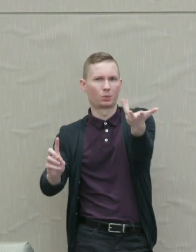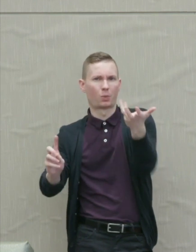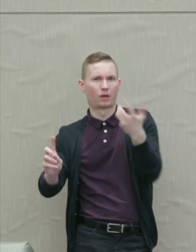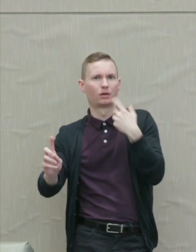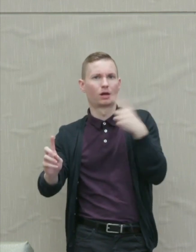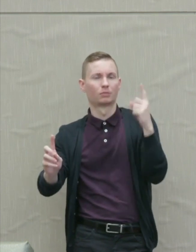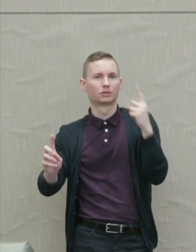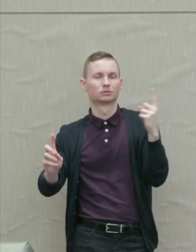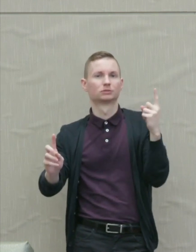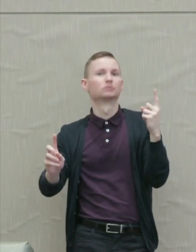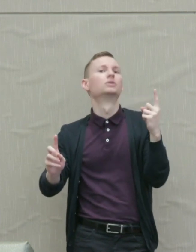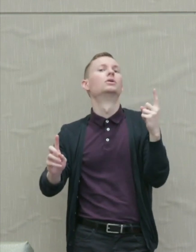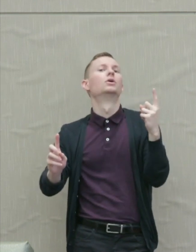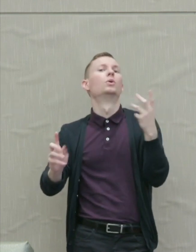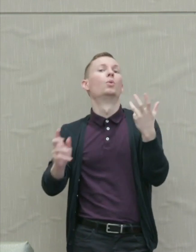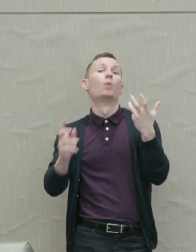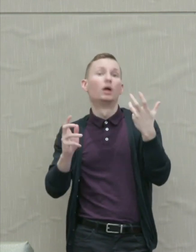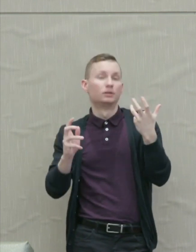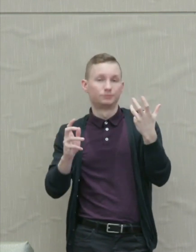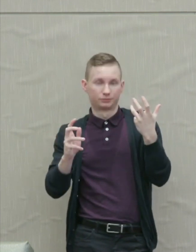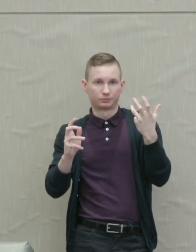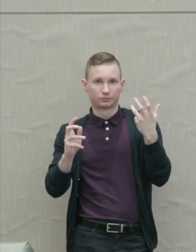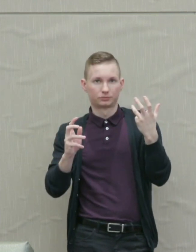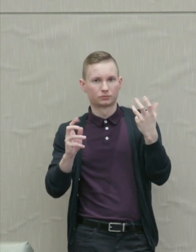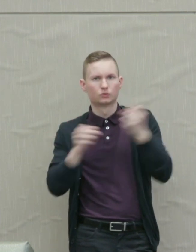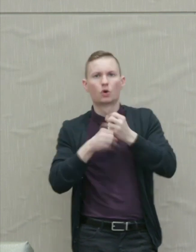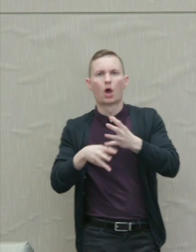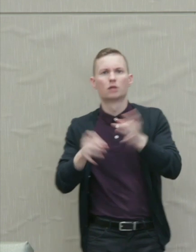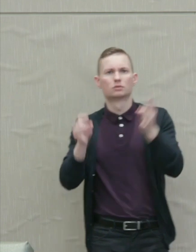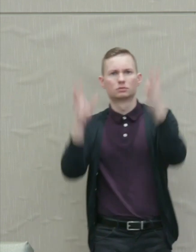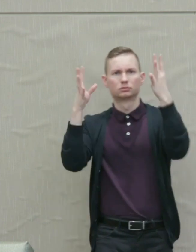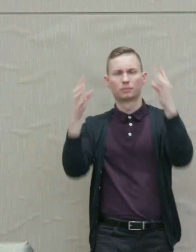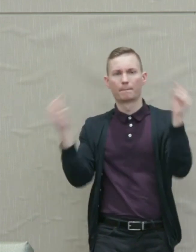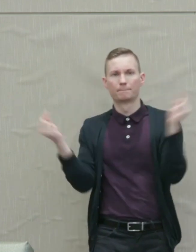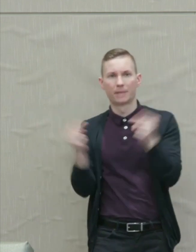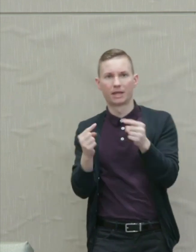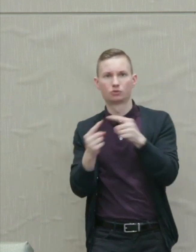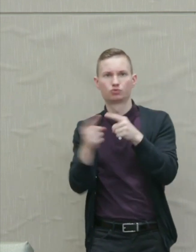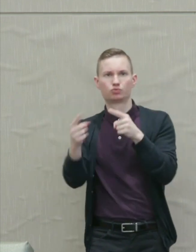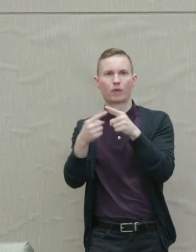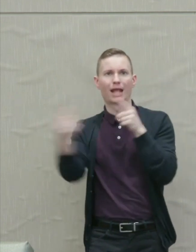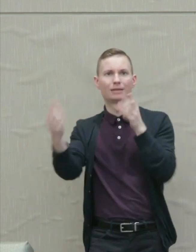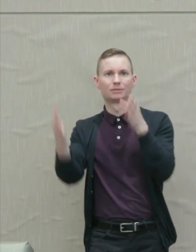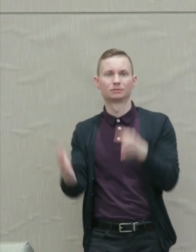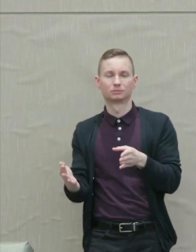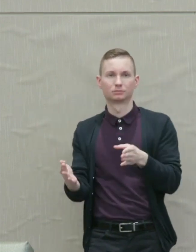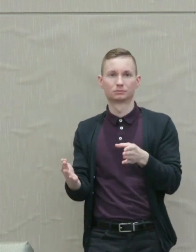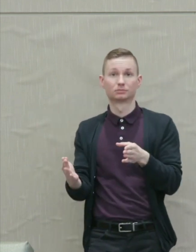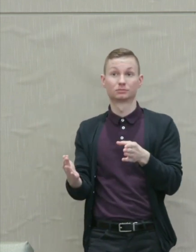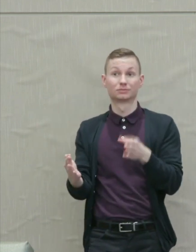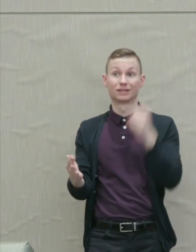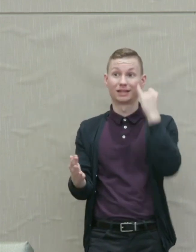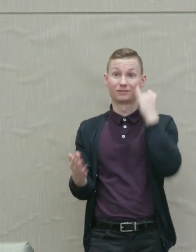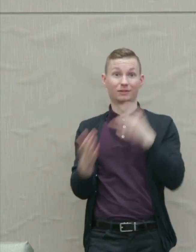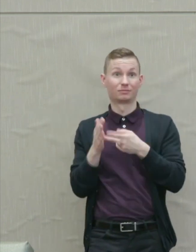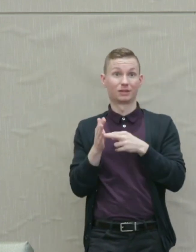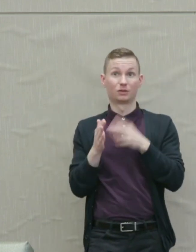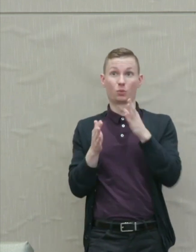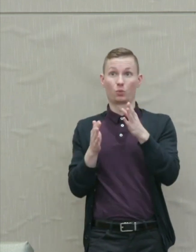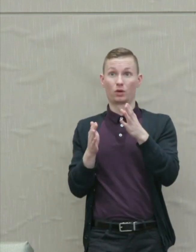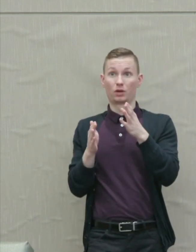They wanted to inflict great pain on their enemies even if it meant that they would perish